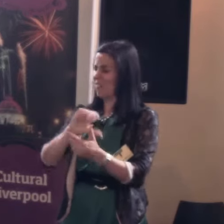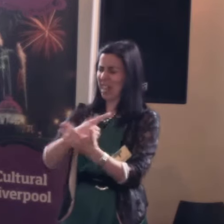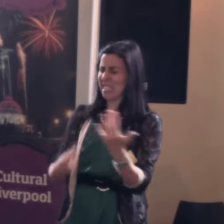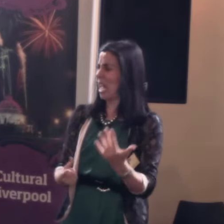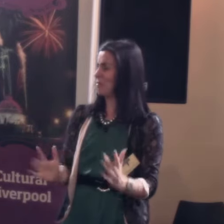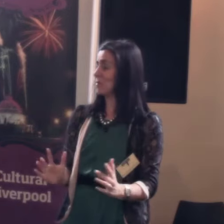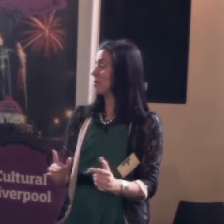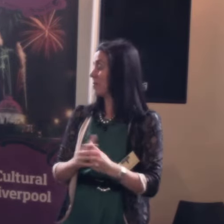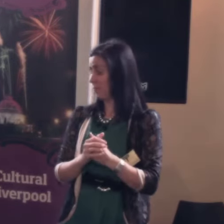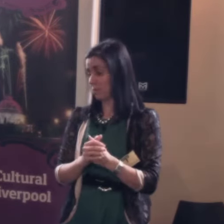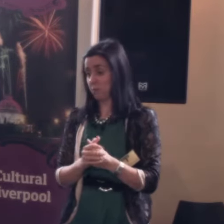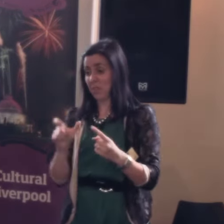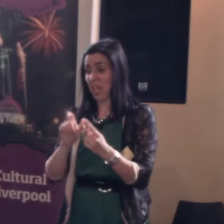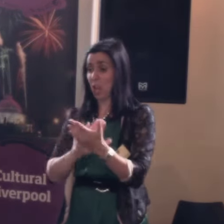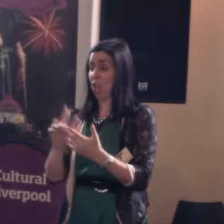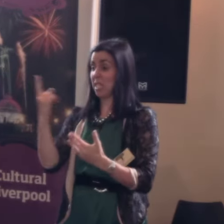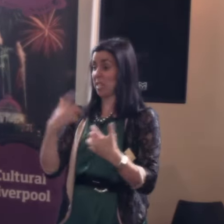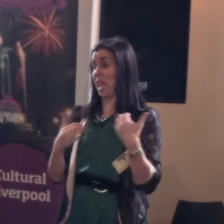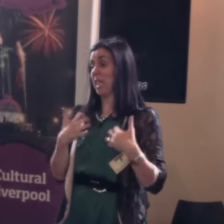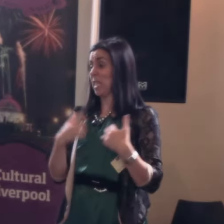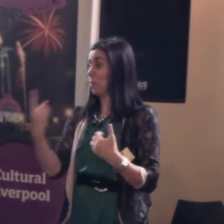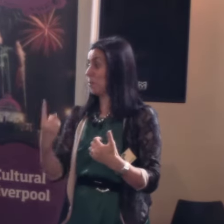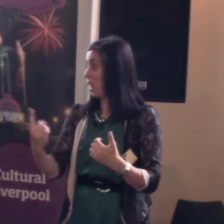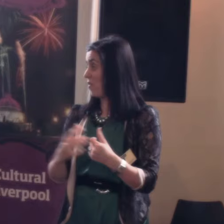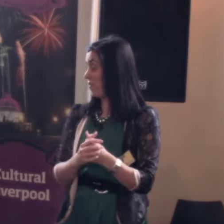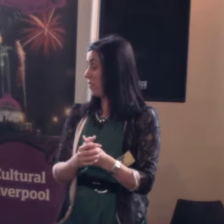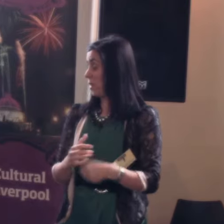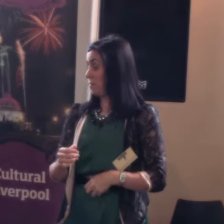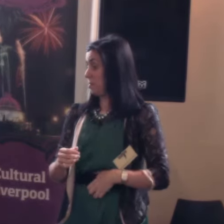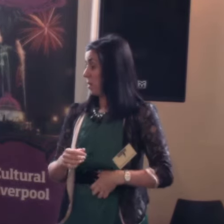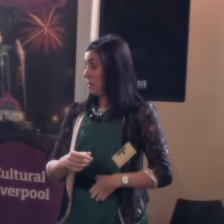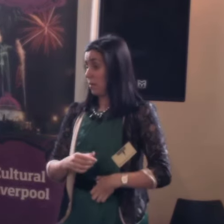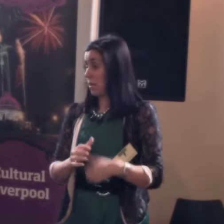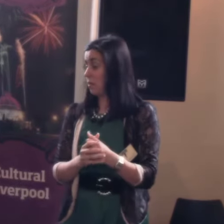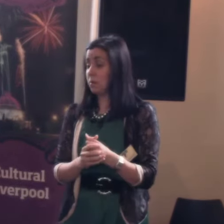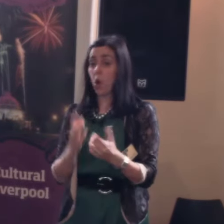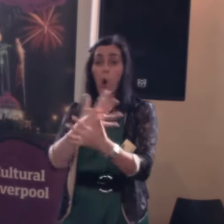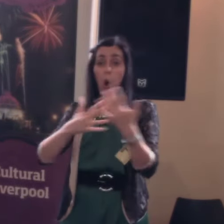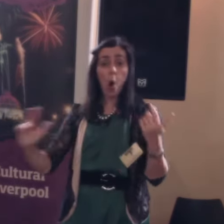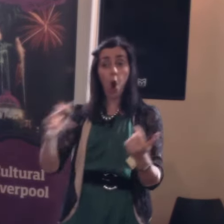Well, Damien Hurst entertains himself I guess, all artists entertain themselves